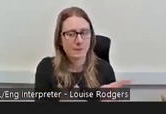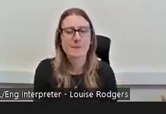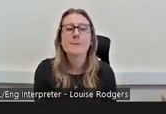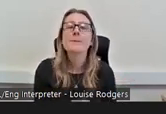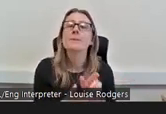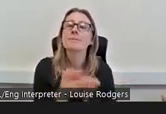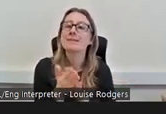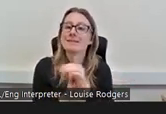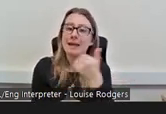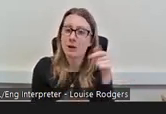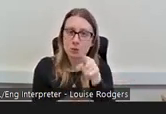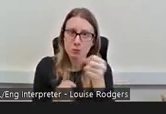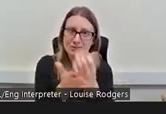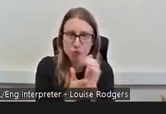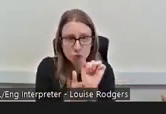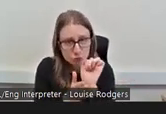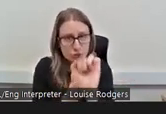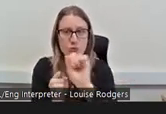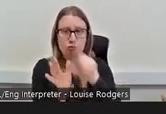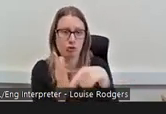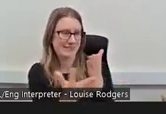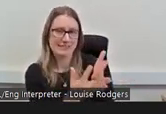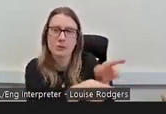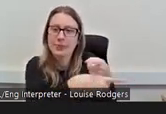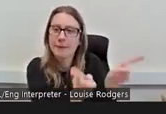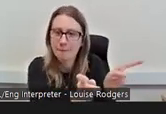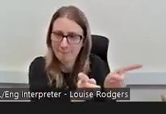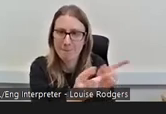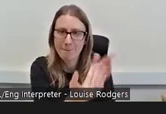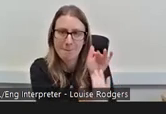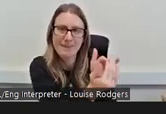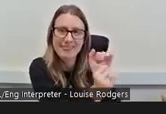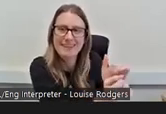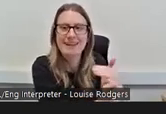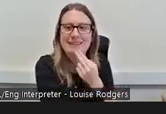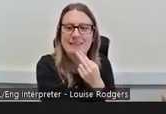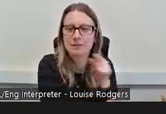your project accessible to them and meet their needs and volunteer expenses is something that